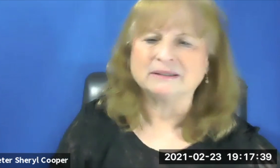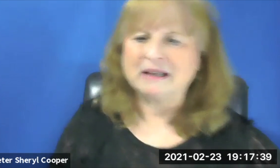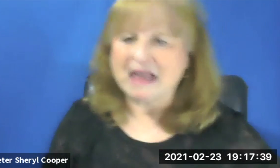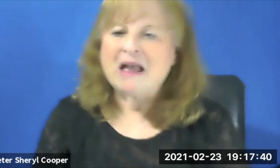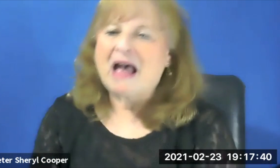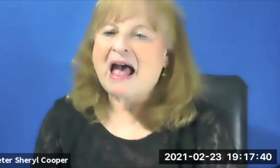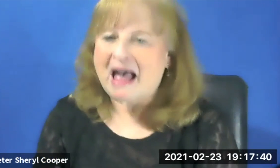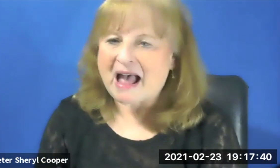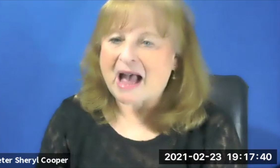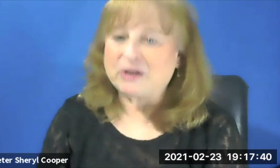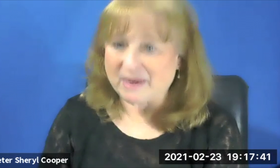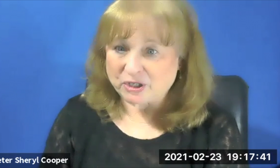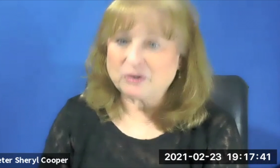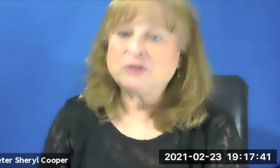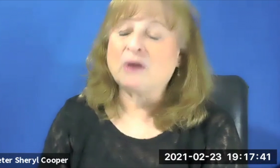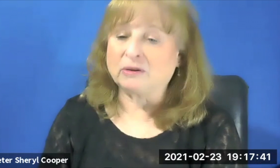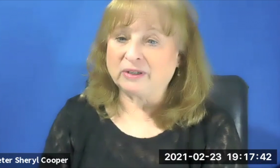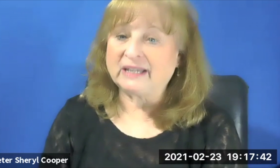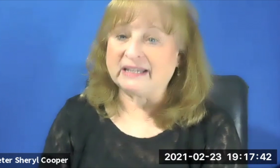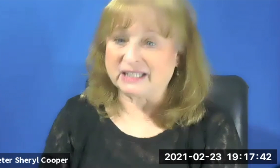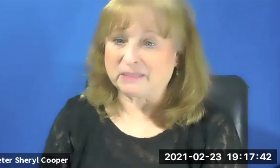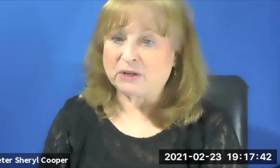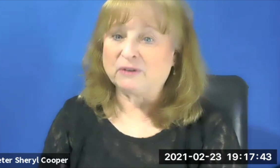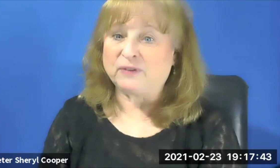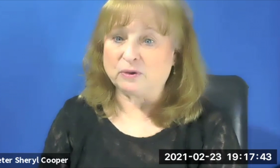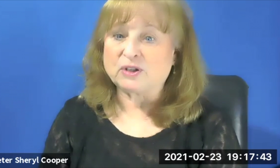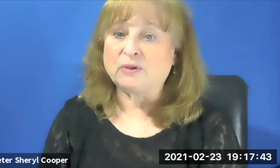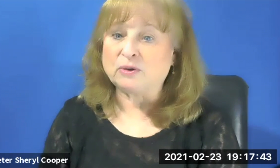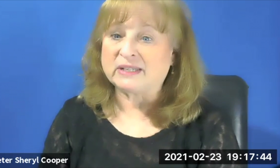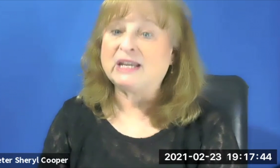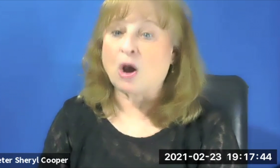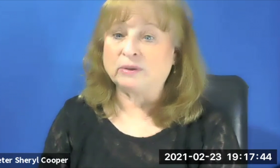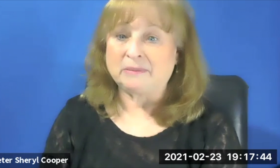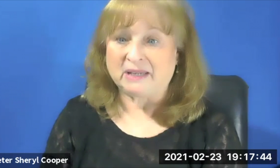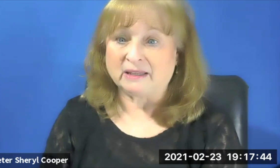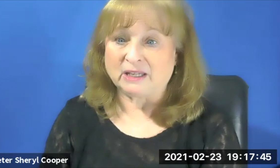Speaker. I want to make sure you are looking in speaker view so that sigh only me and the